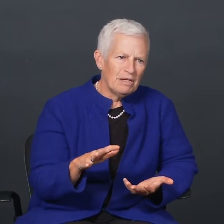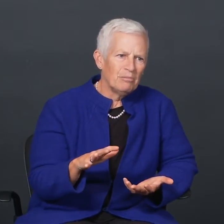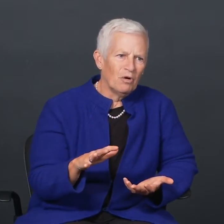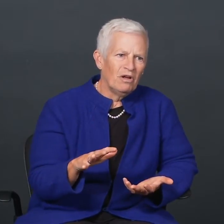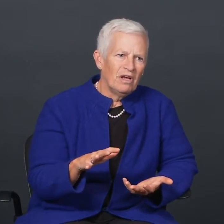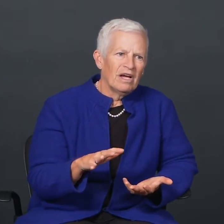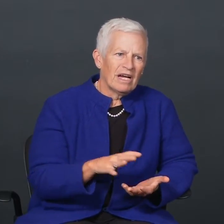people.